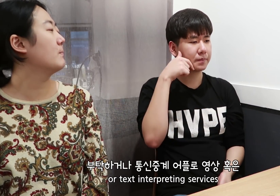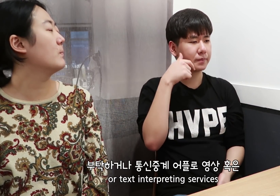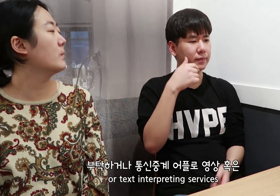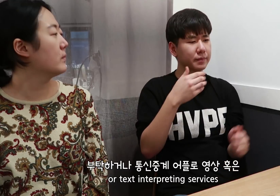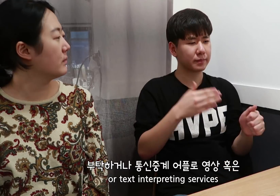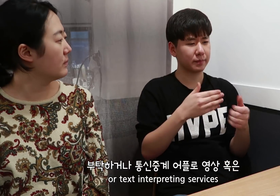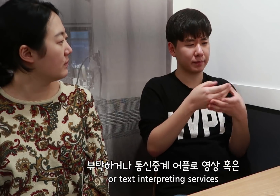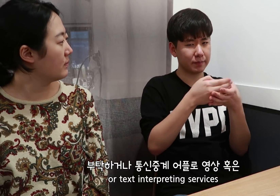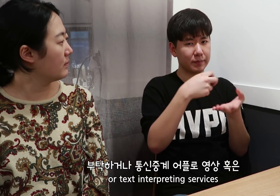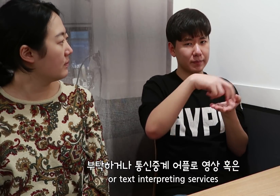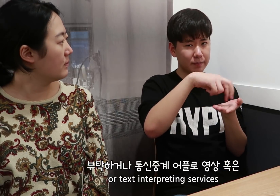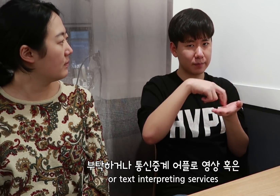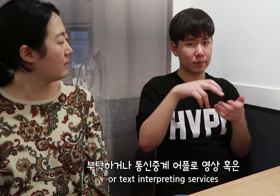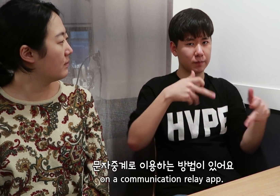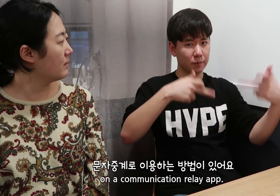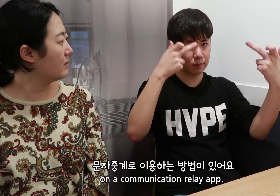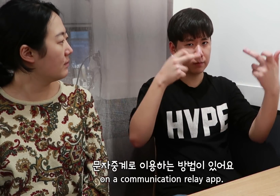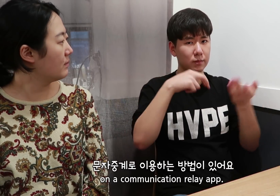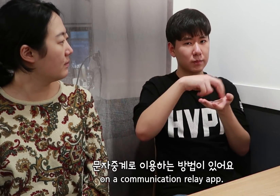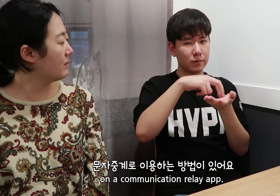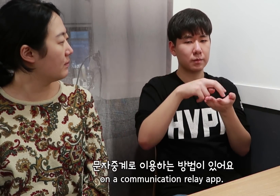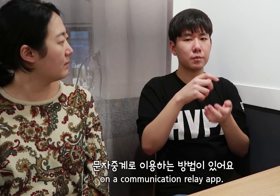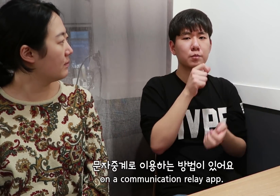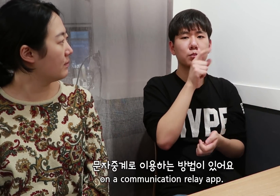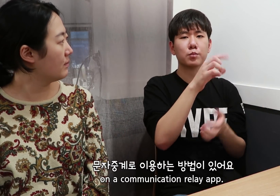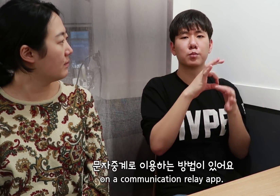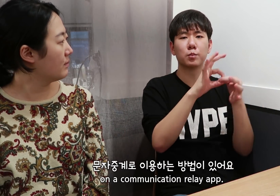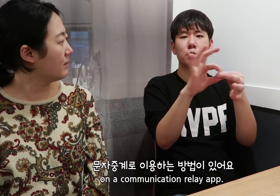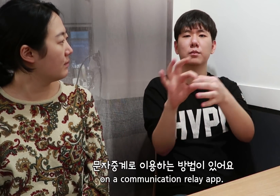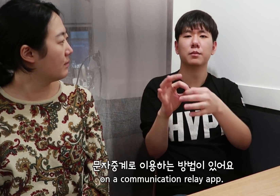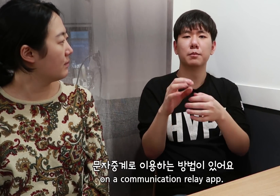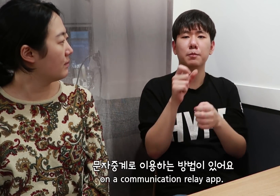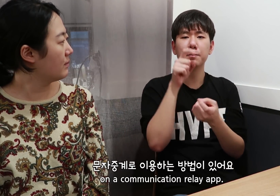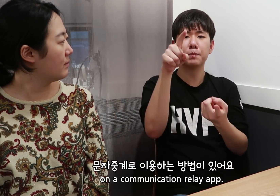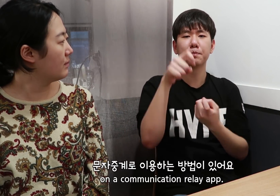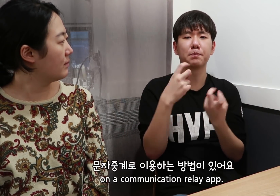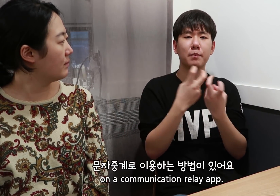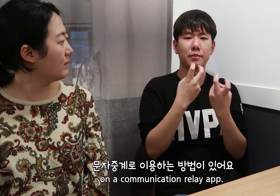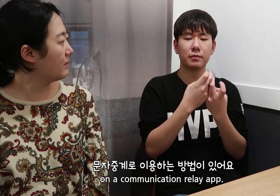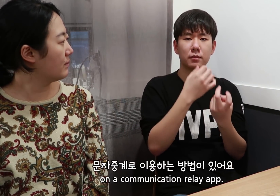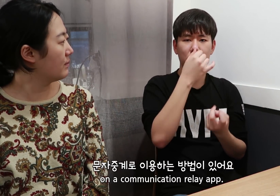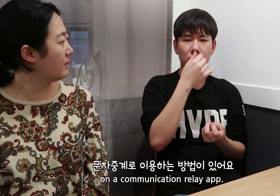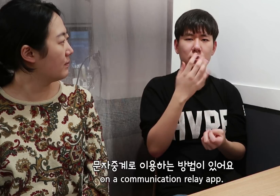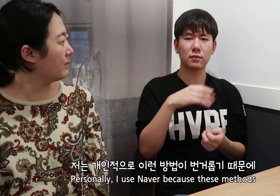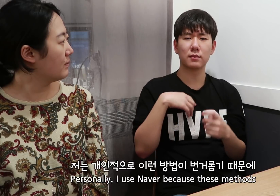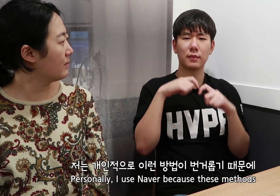or text interpreting services on a communication relay app.